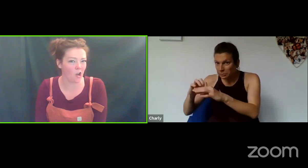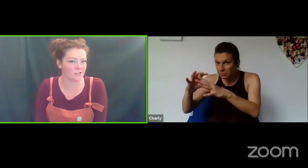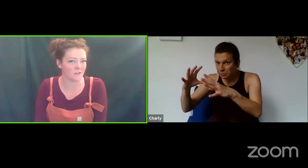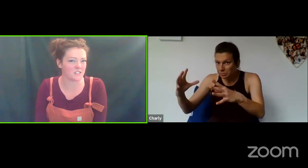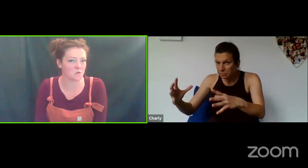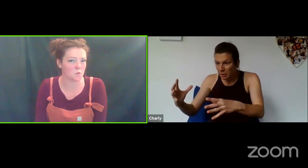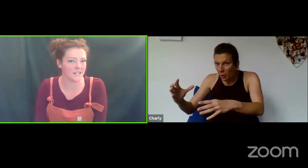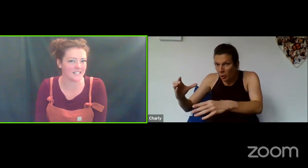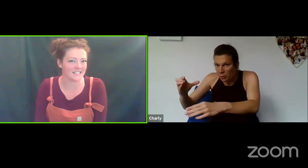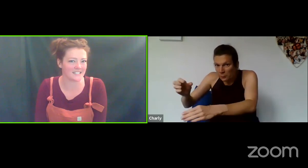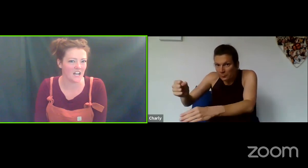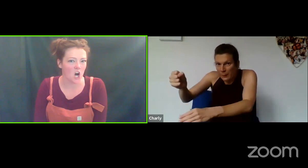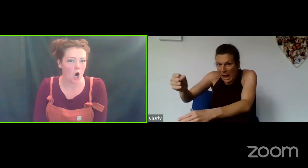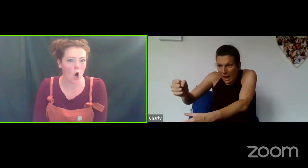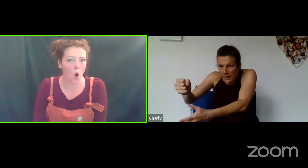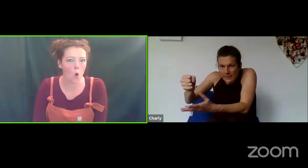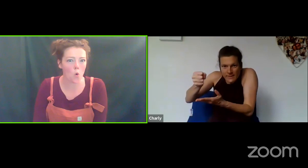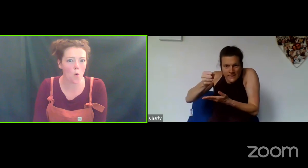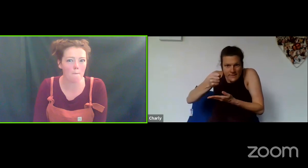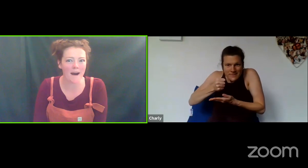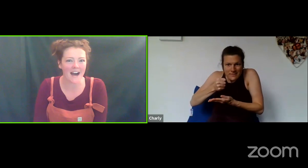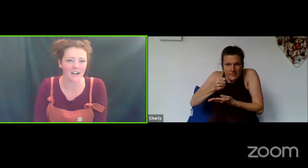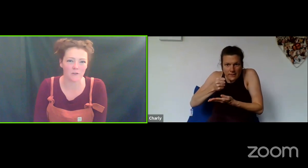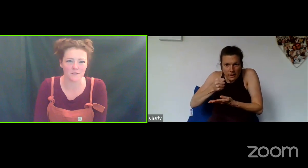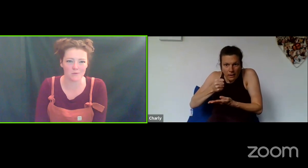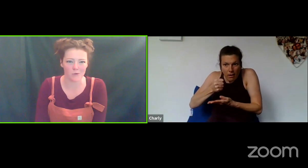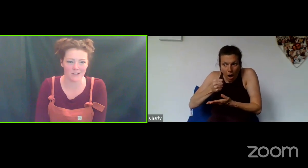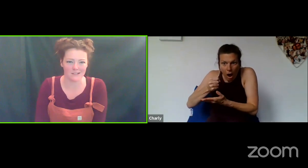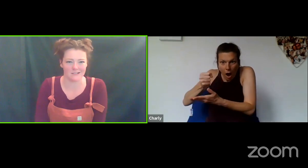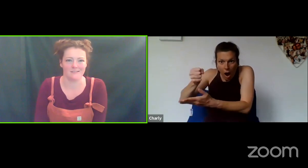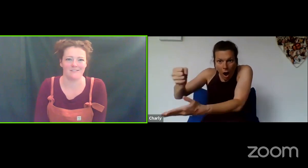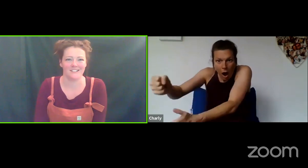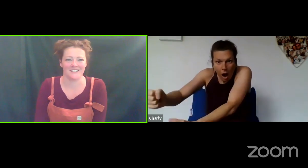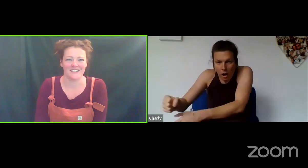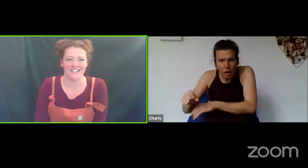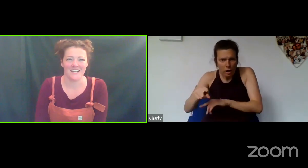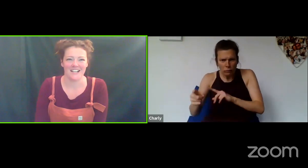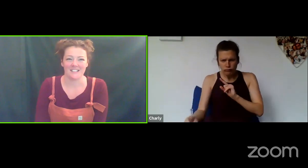lots of sweets... a whole bag of sweets!